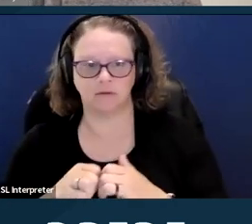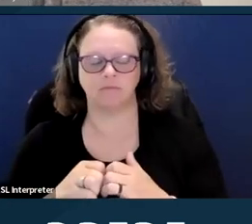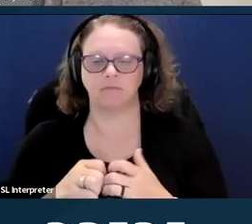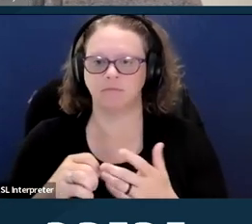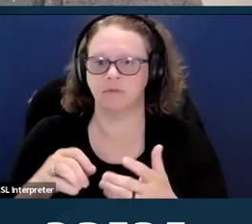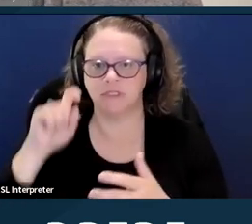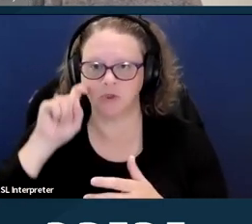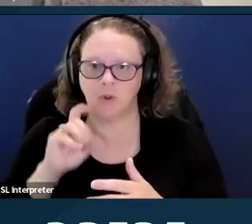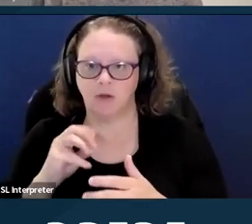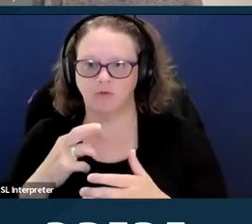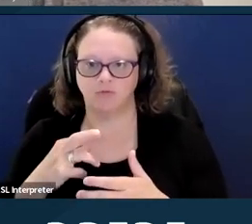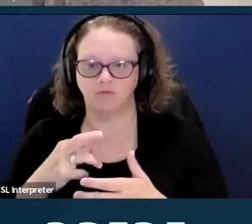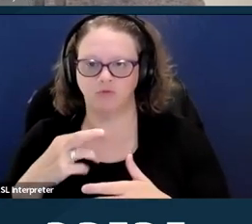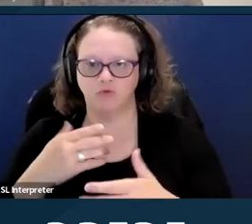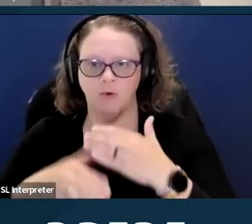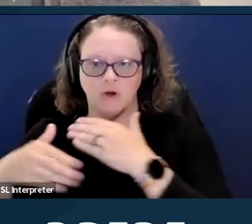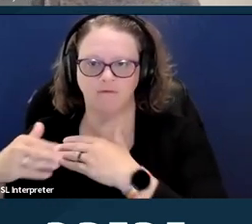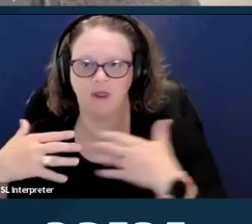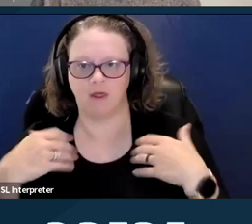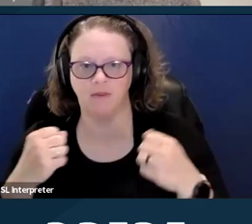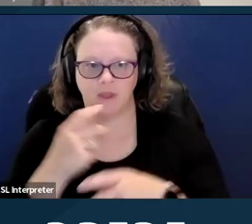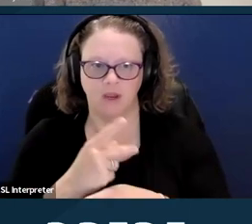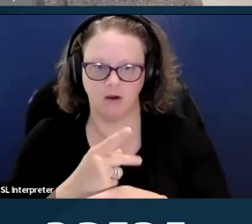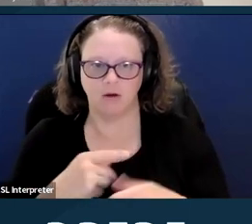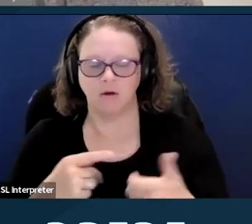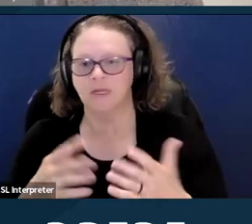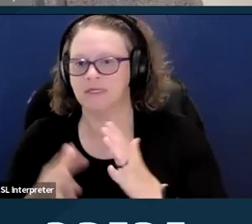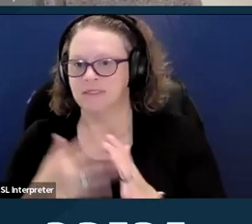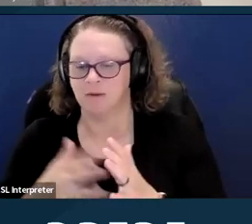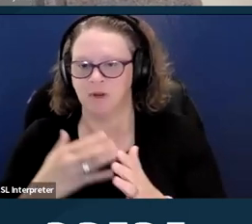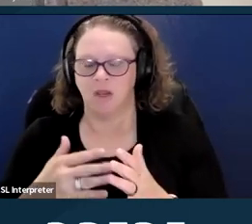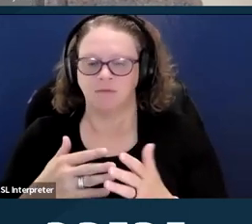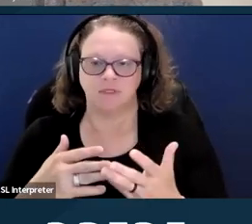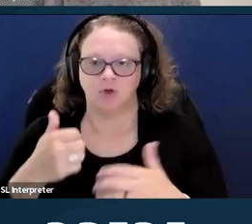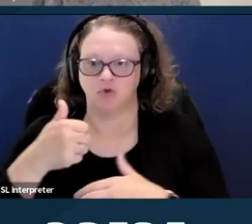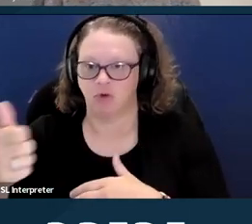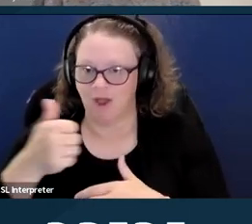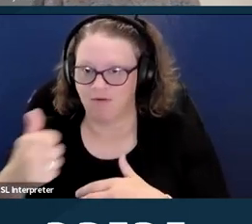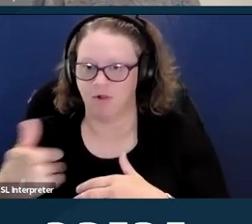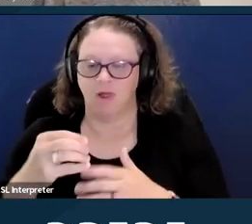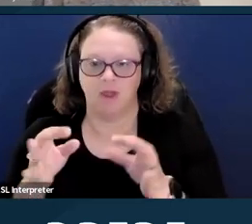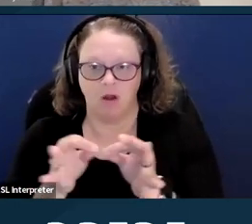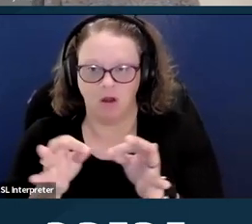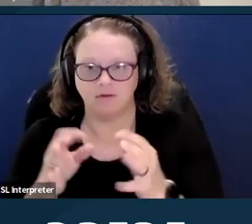and sometimes the necessary travel to the appointment can be prohibitive for many patients.